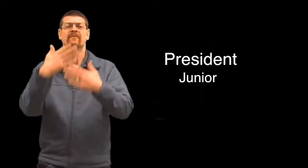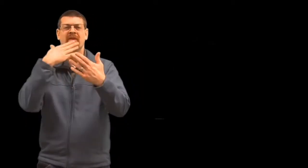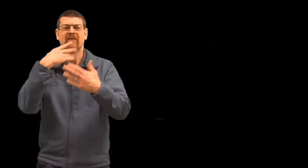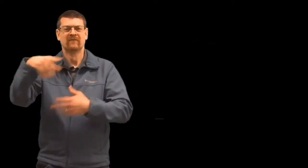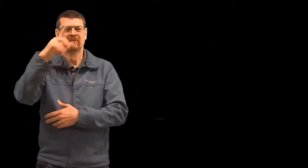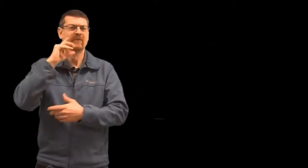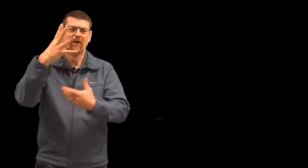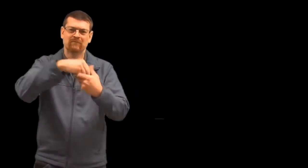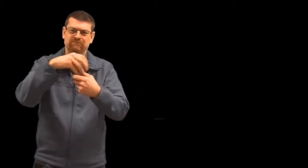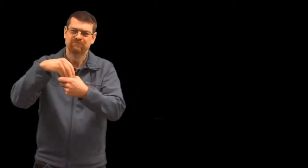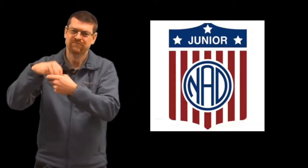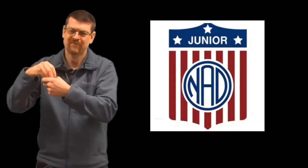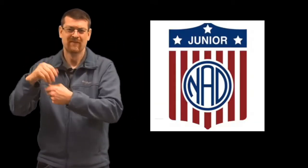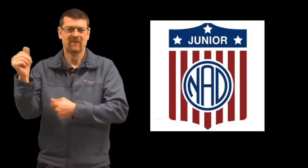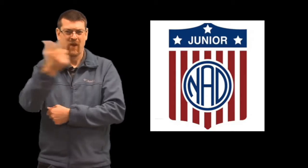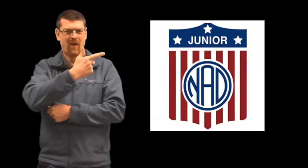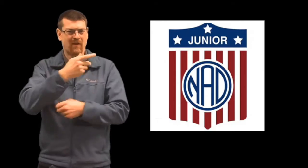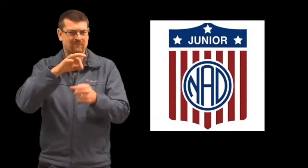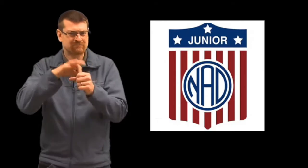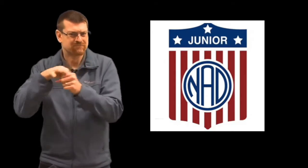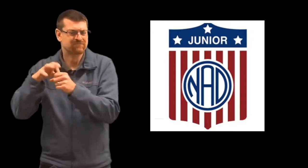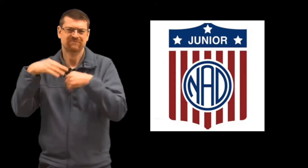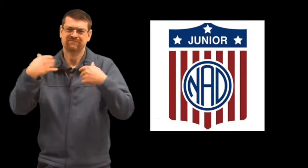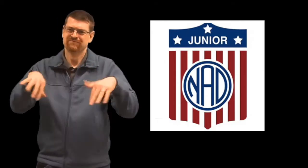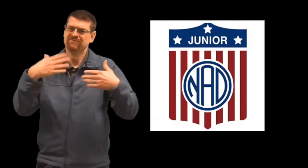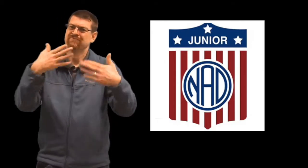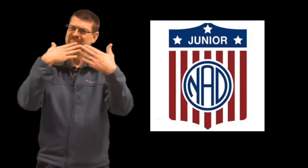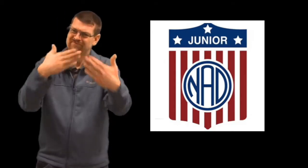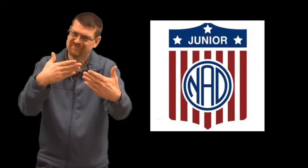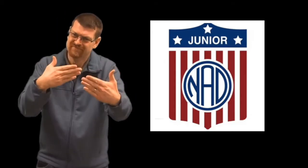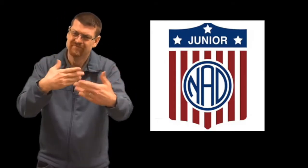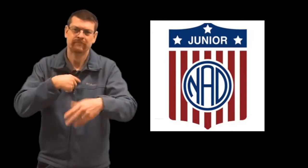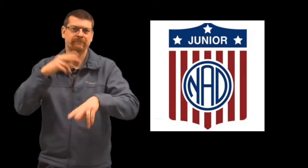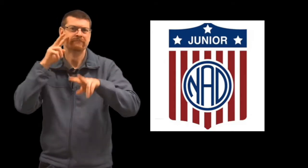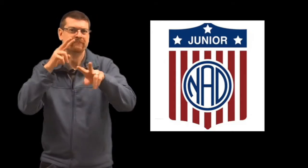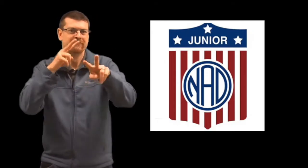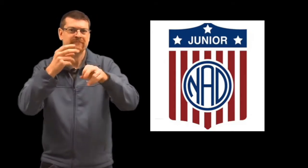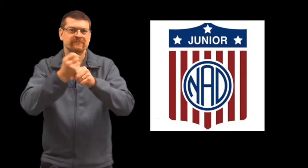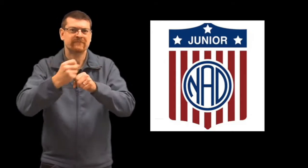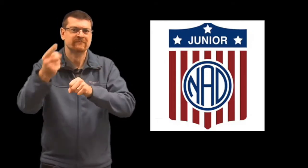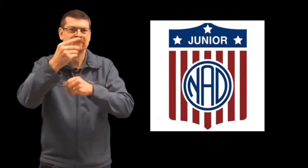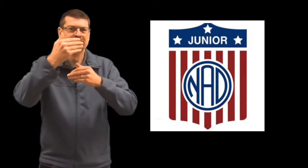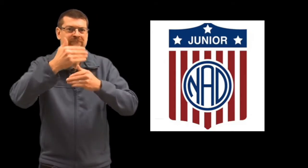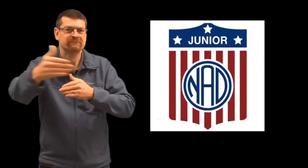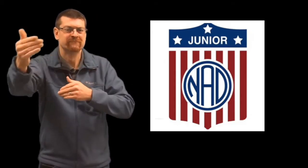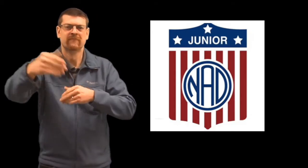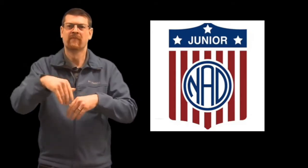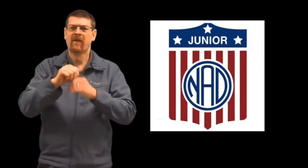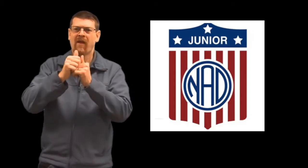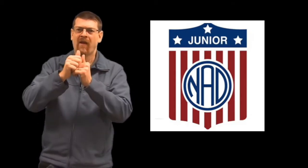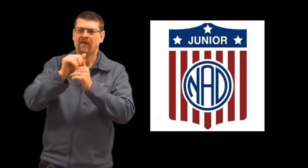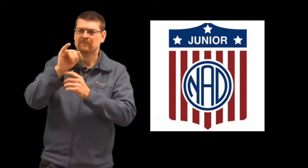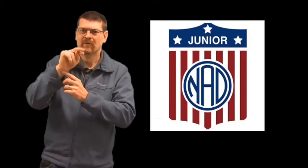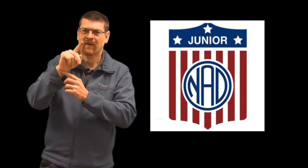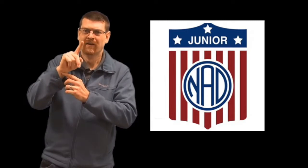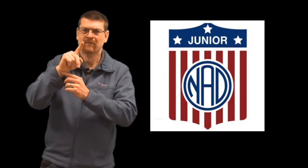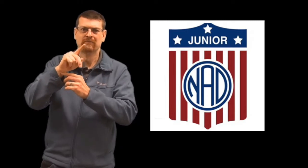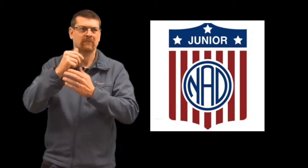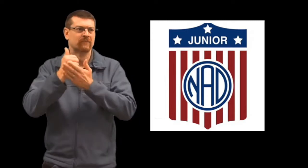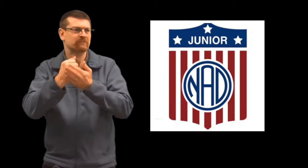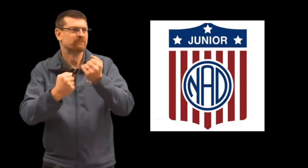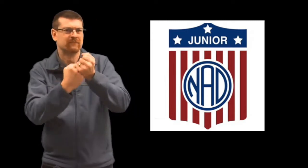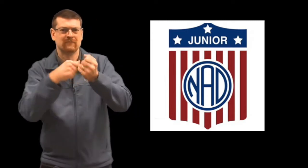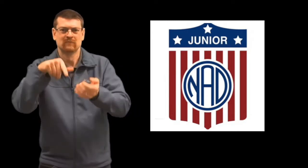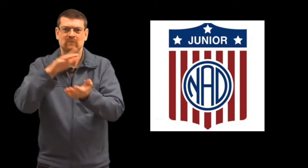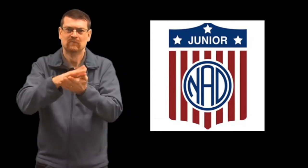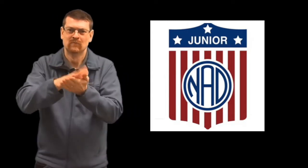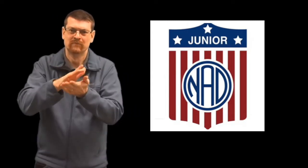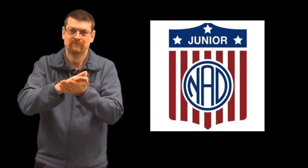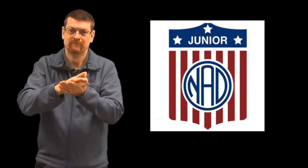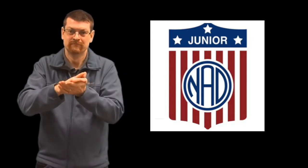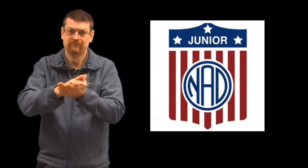Congratulations for you all, thank you all for voting. We will see how the next year unfolds with OSD’s support.